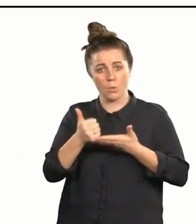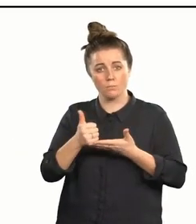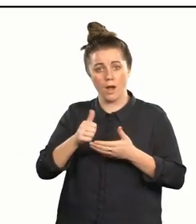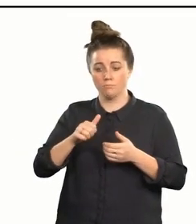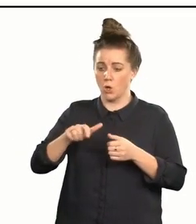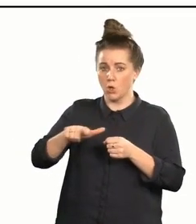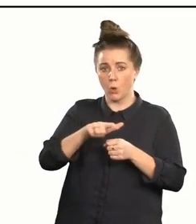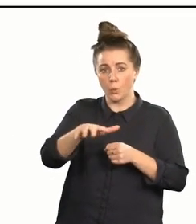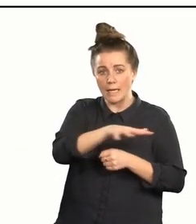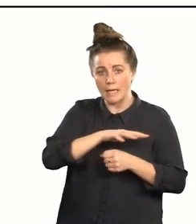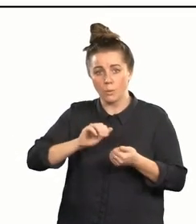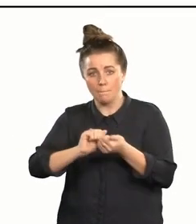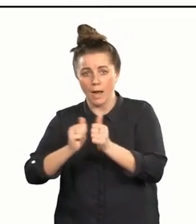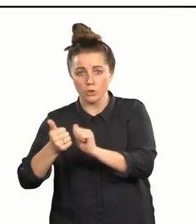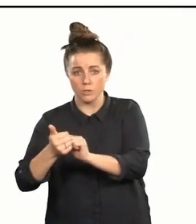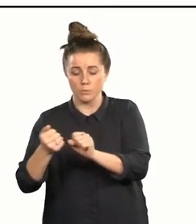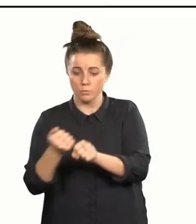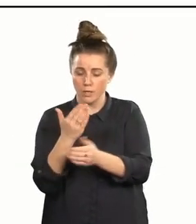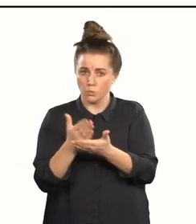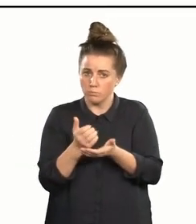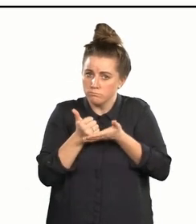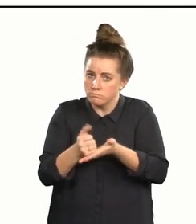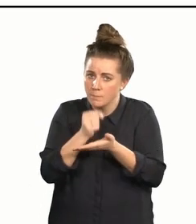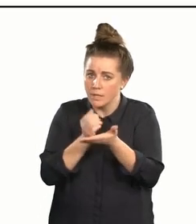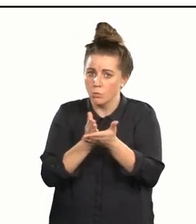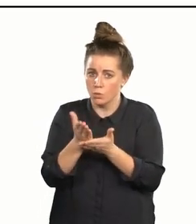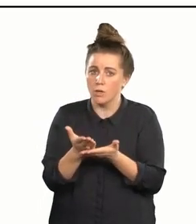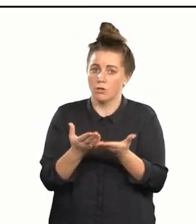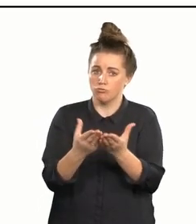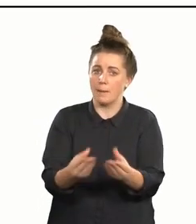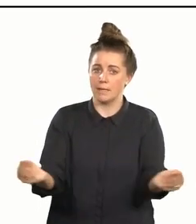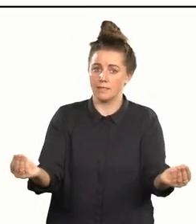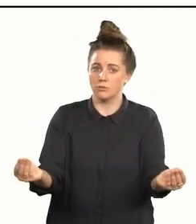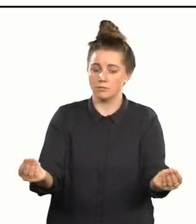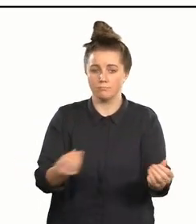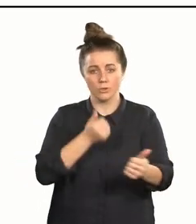'supported by local iwi partnerships, 'to support the men through their rehabilitation.'